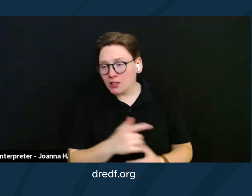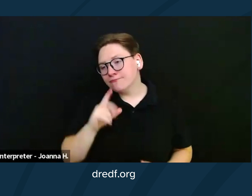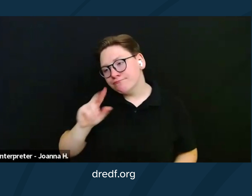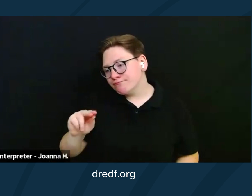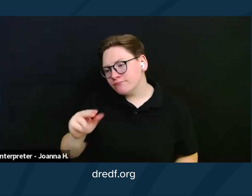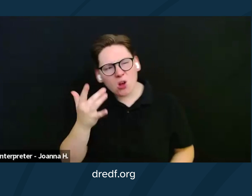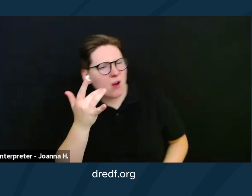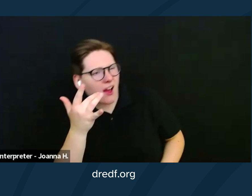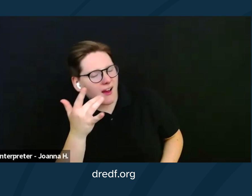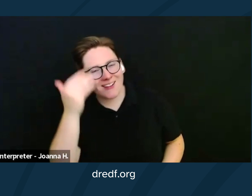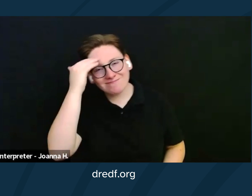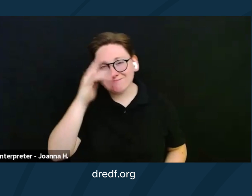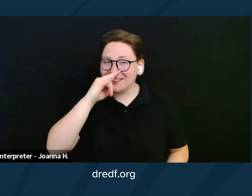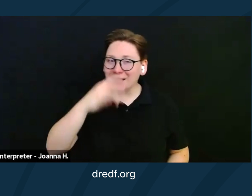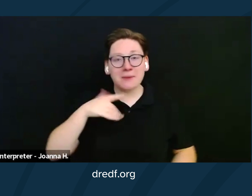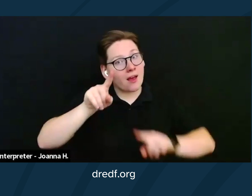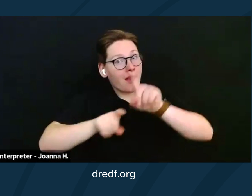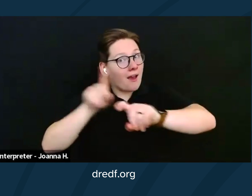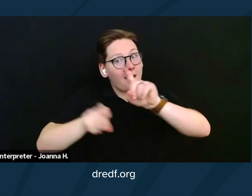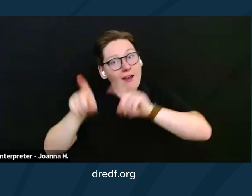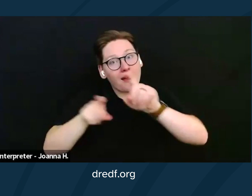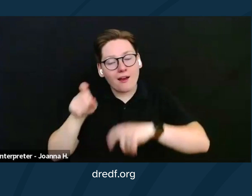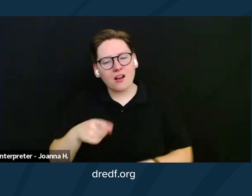You know, kids in their questions. Or what should they call us?